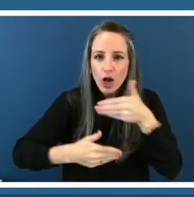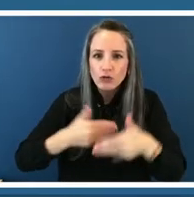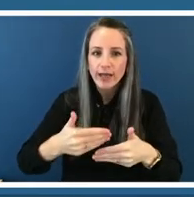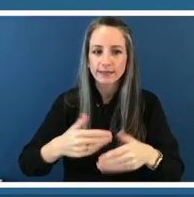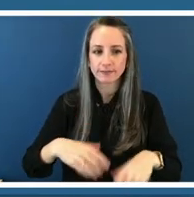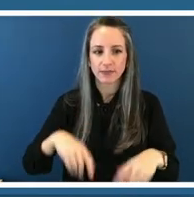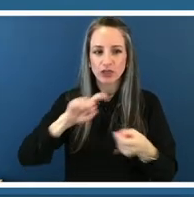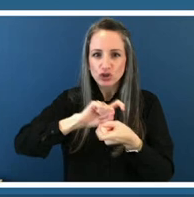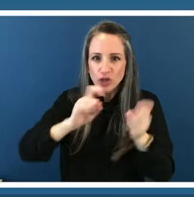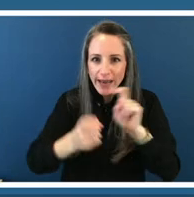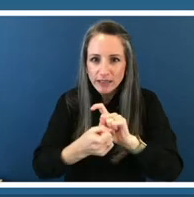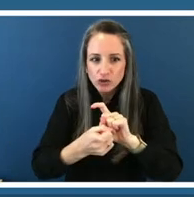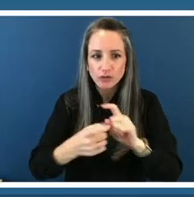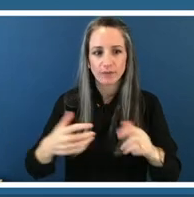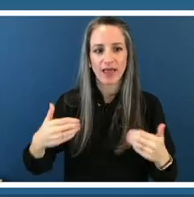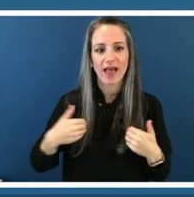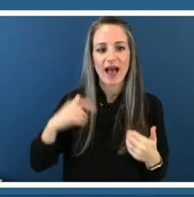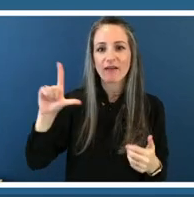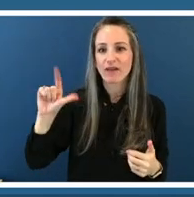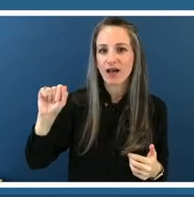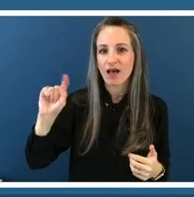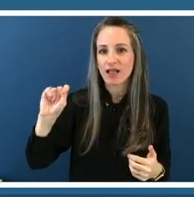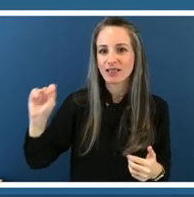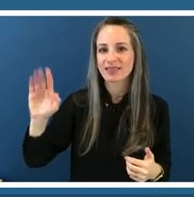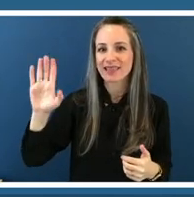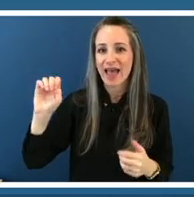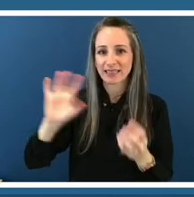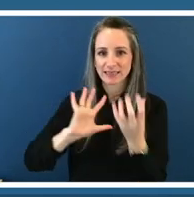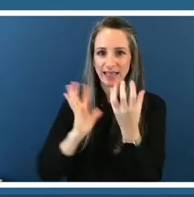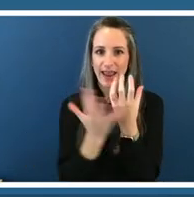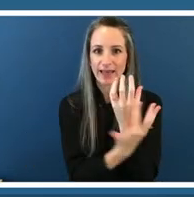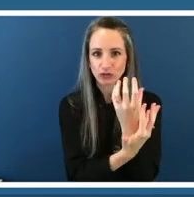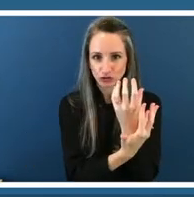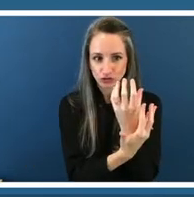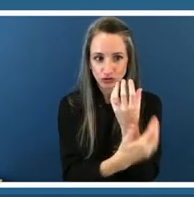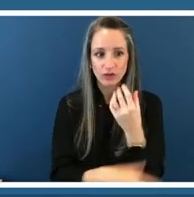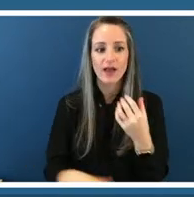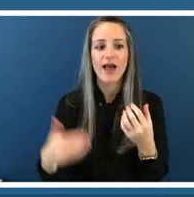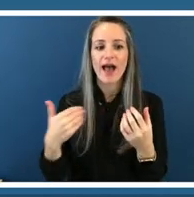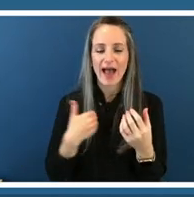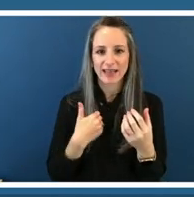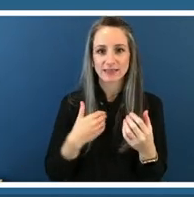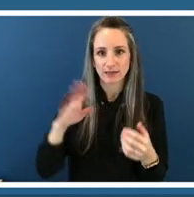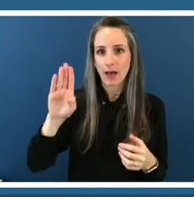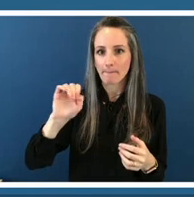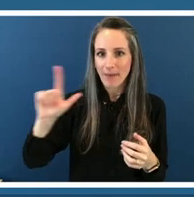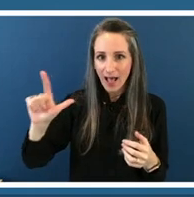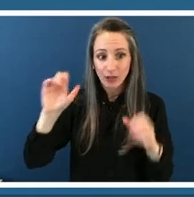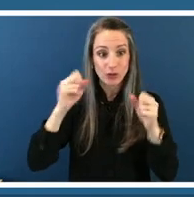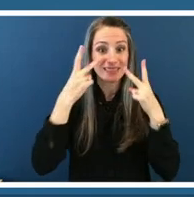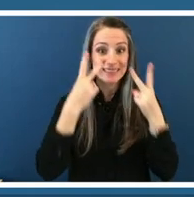handle instead of a solid handle and it wraps around a rusted belt that can be